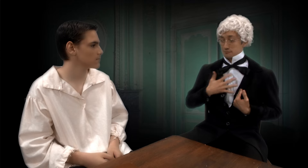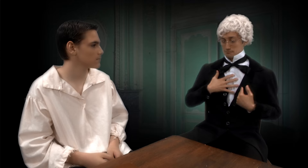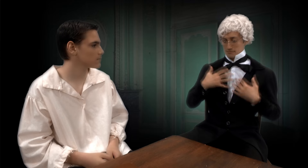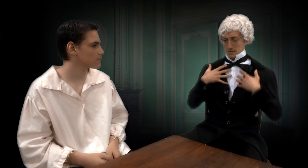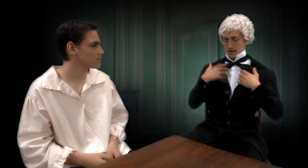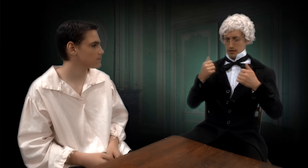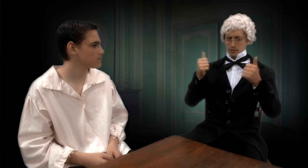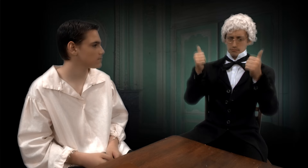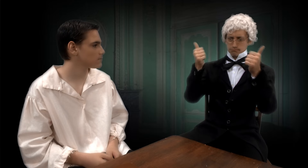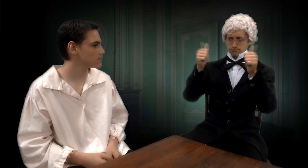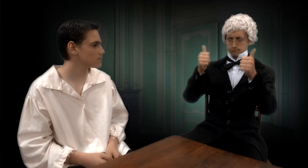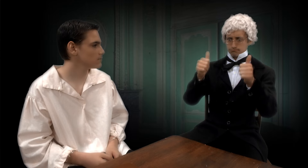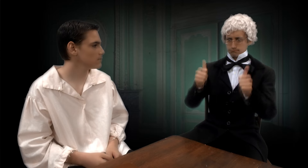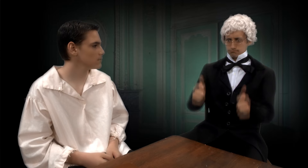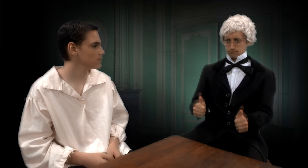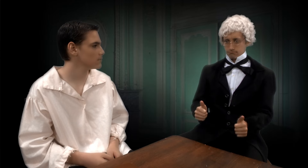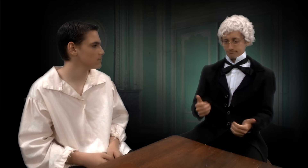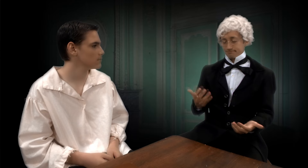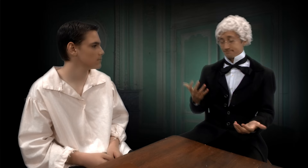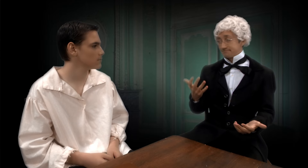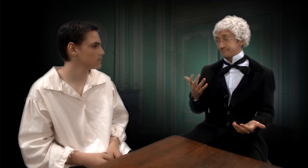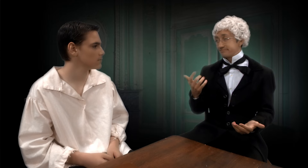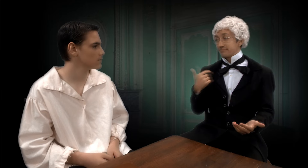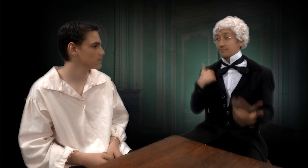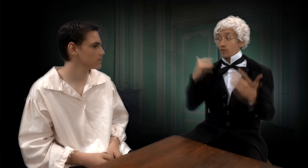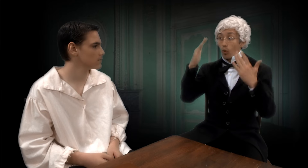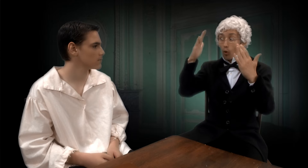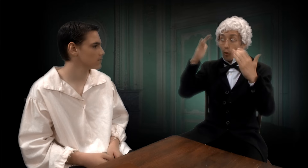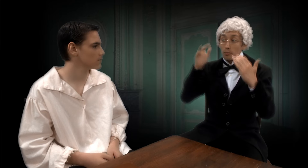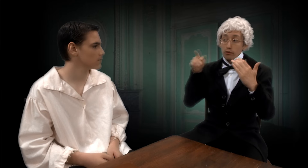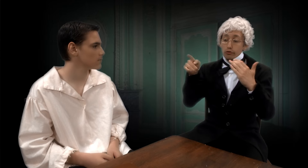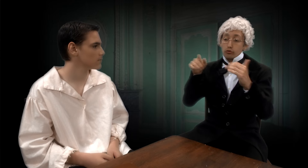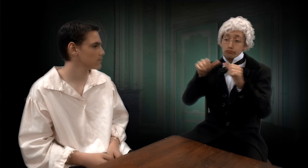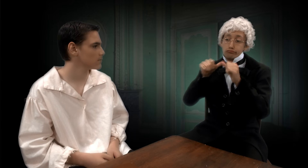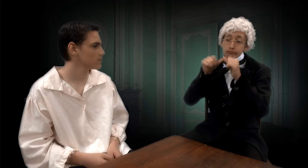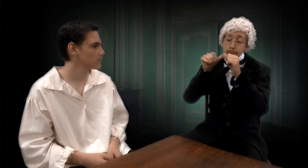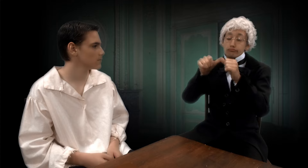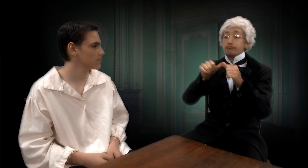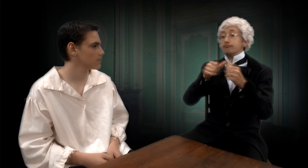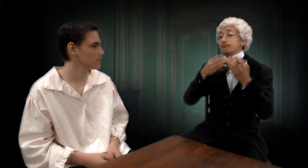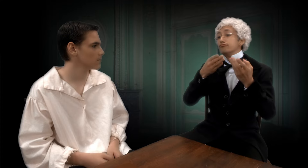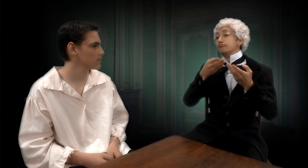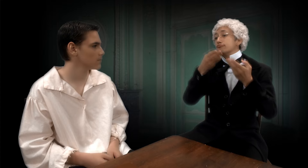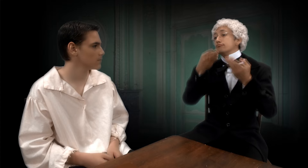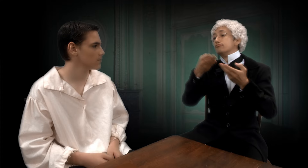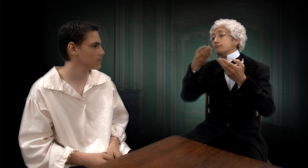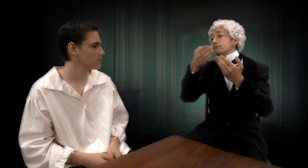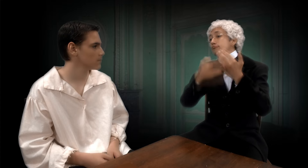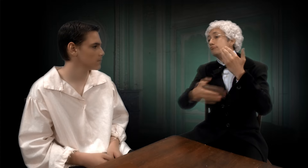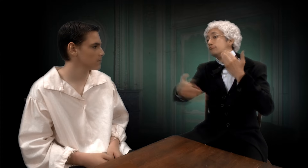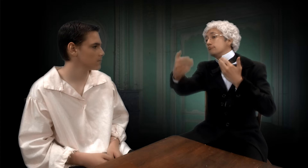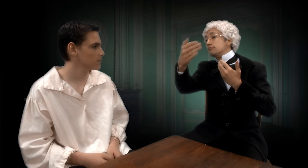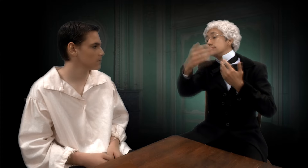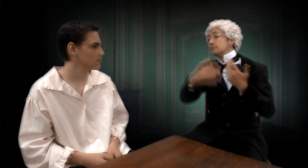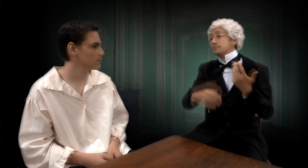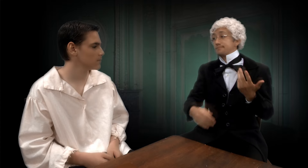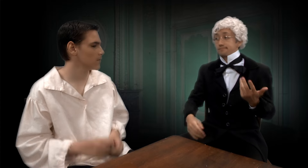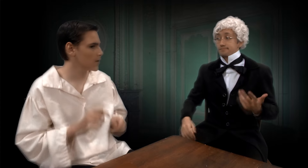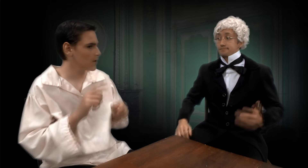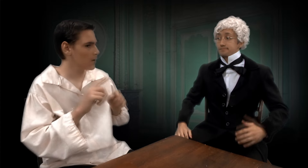And, not to mention, my health is declining. I was hoping that you could carry on our work.